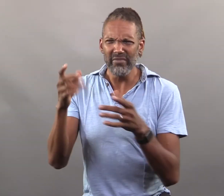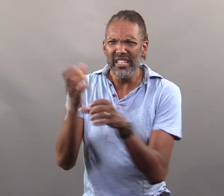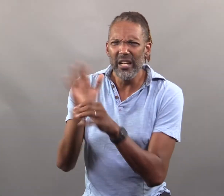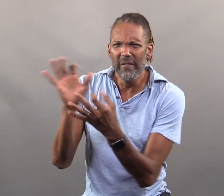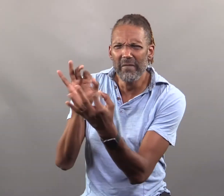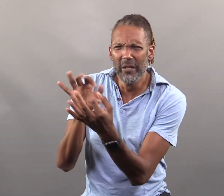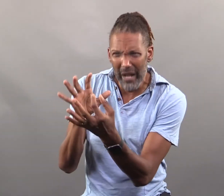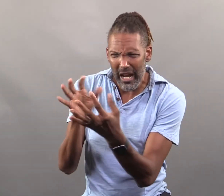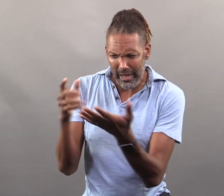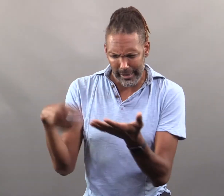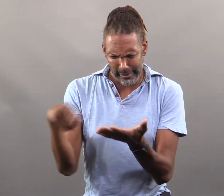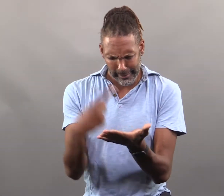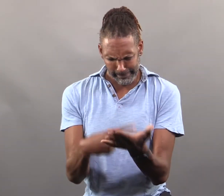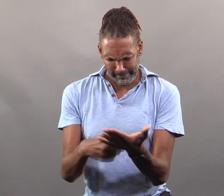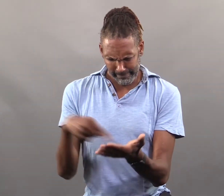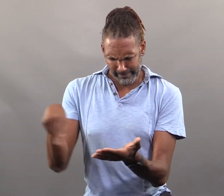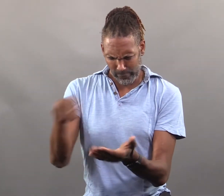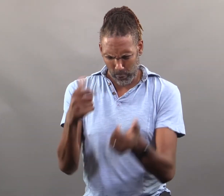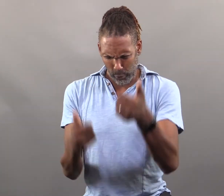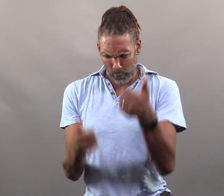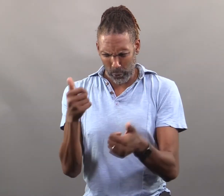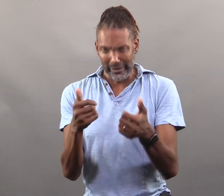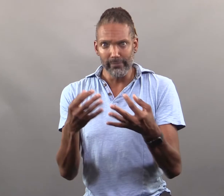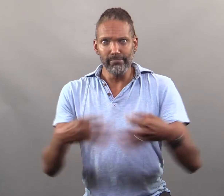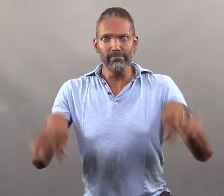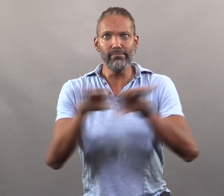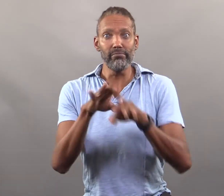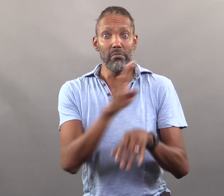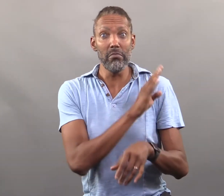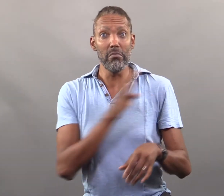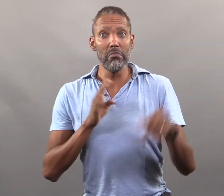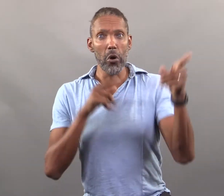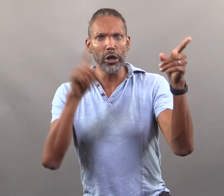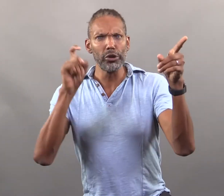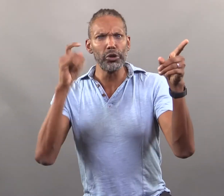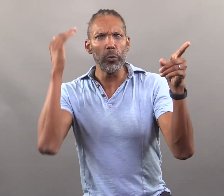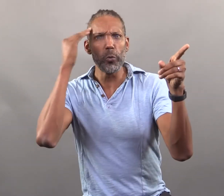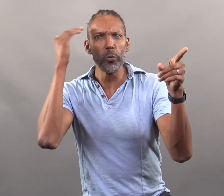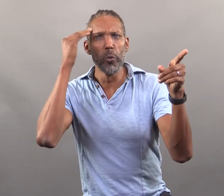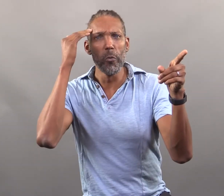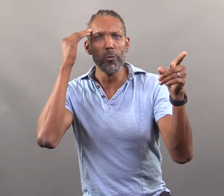and they'll discuss what the DCS board needs to know.